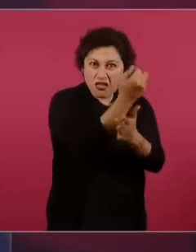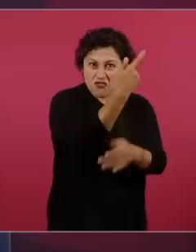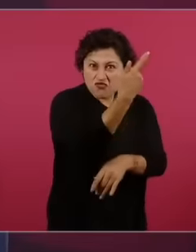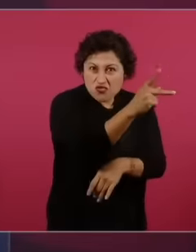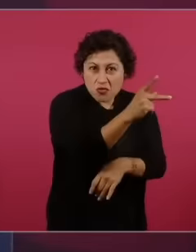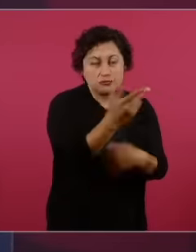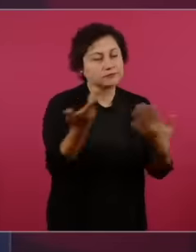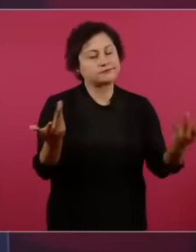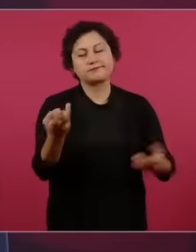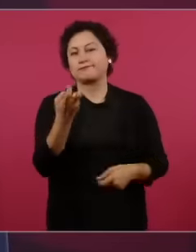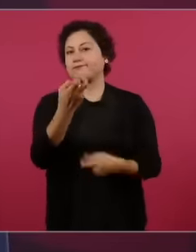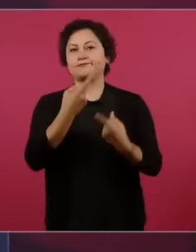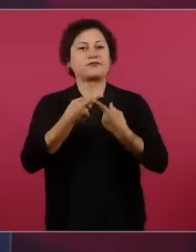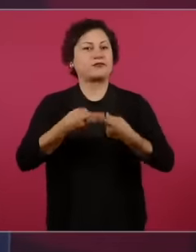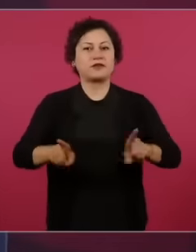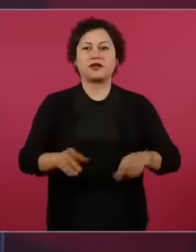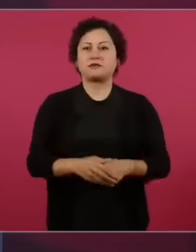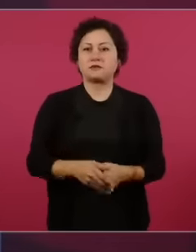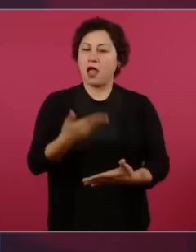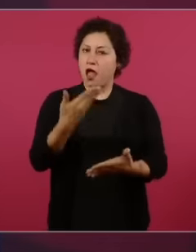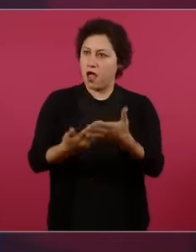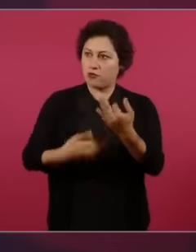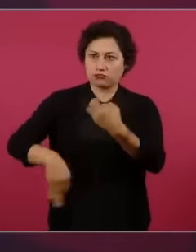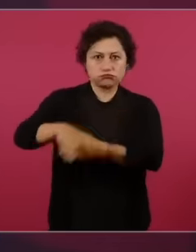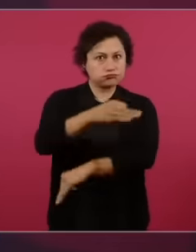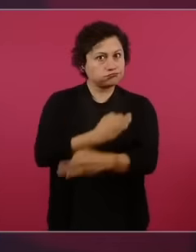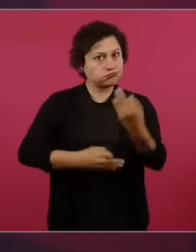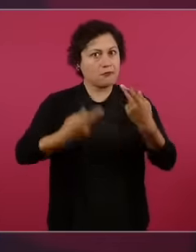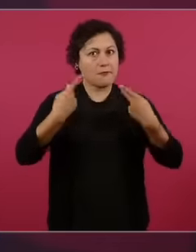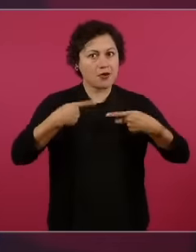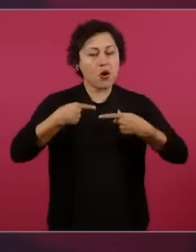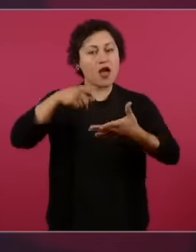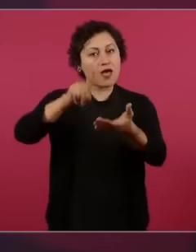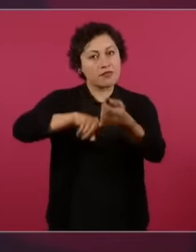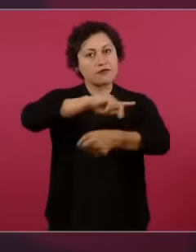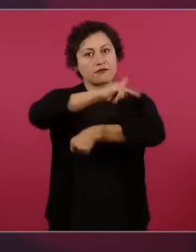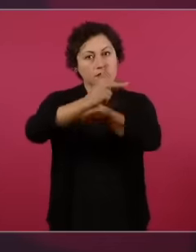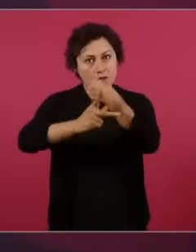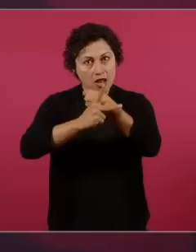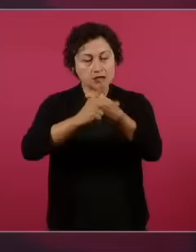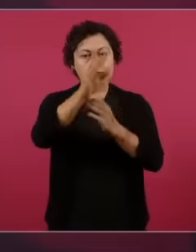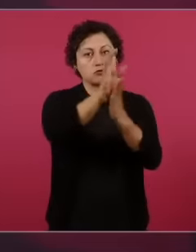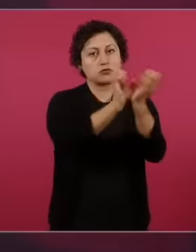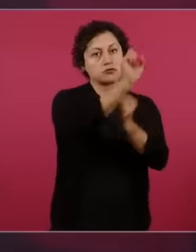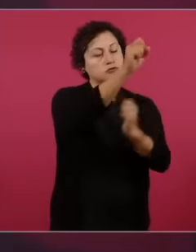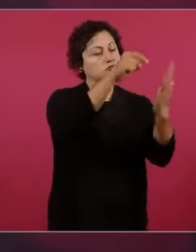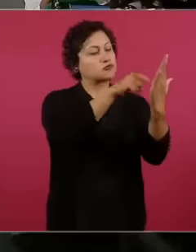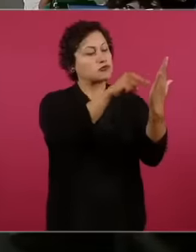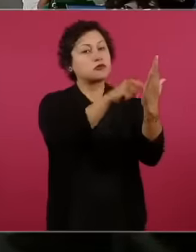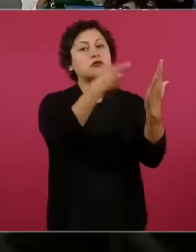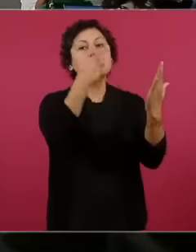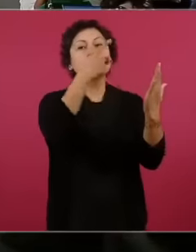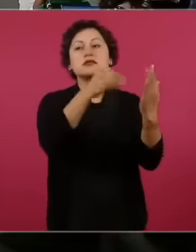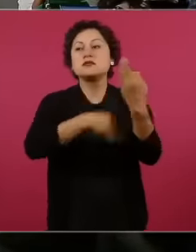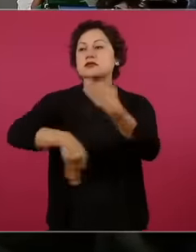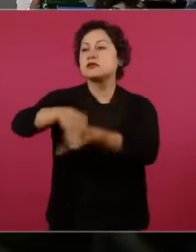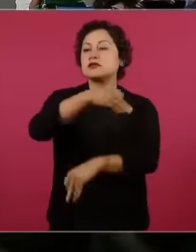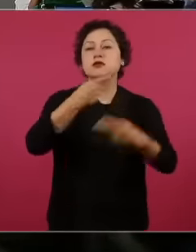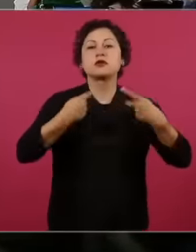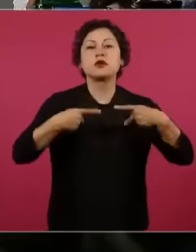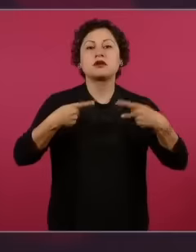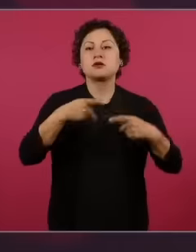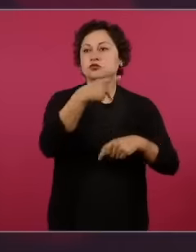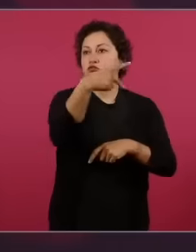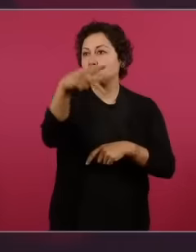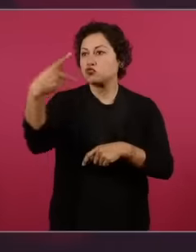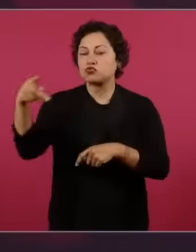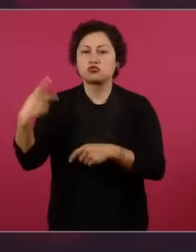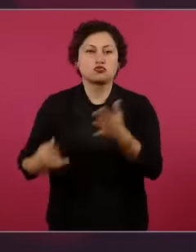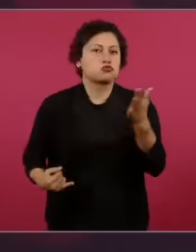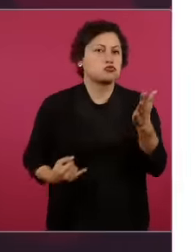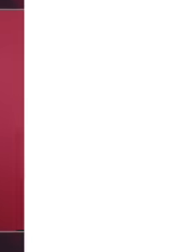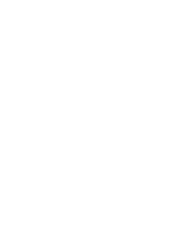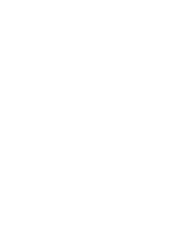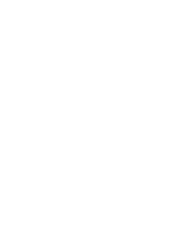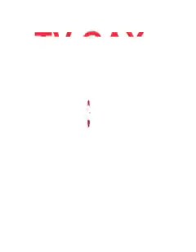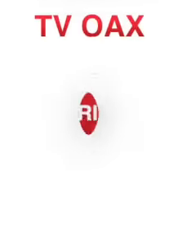Every citizen, according to the Constitution, has the right to vote and be voted for. And that